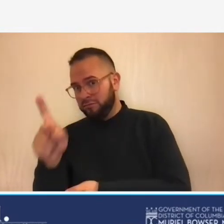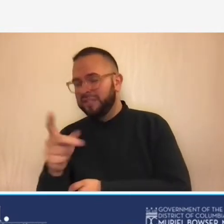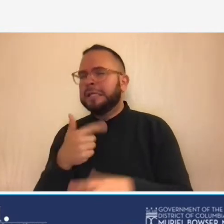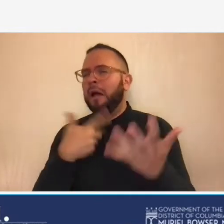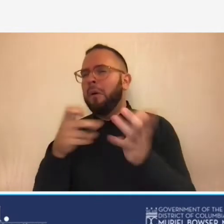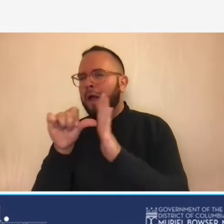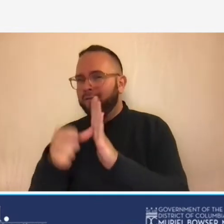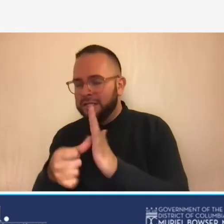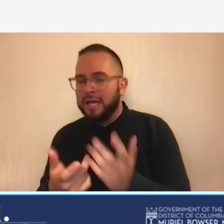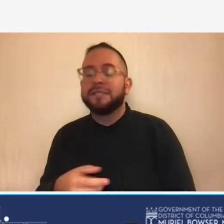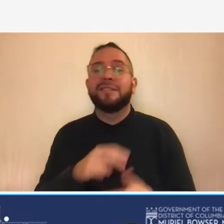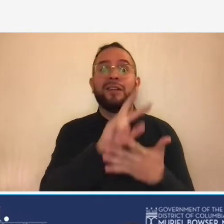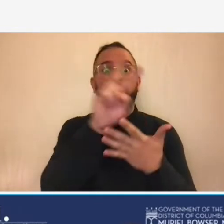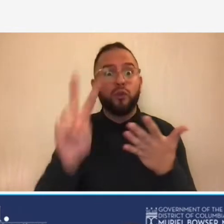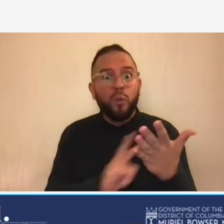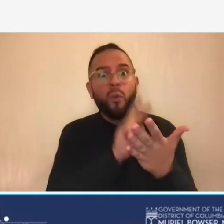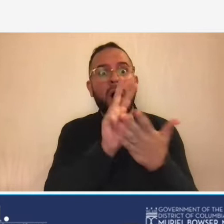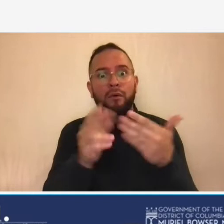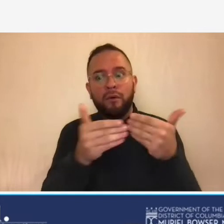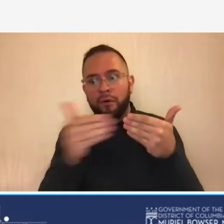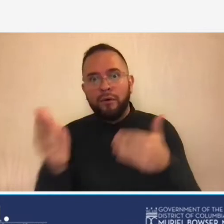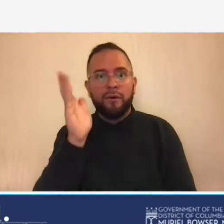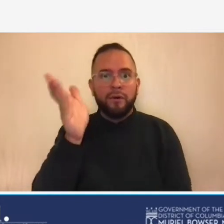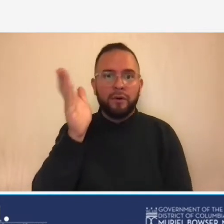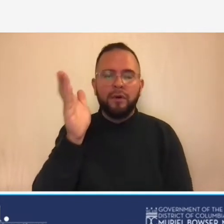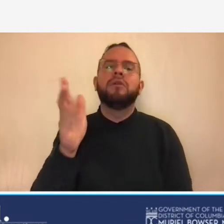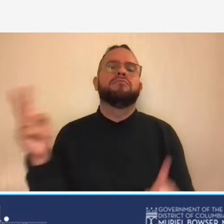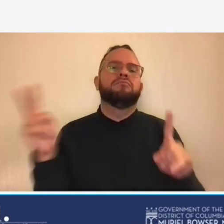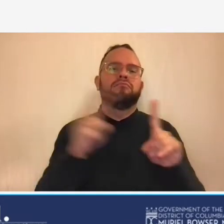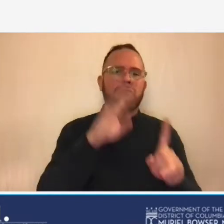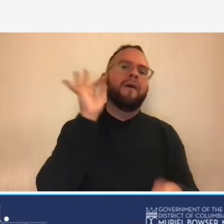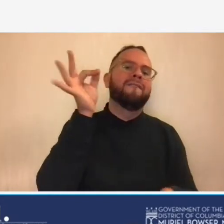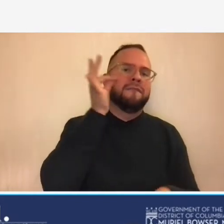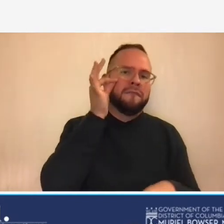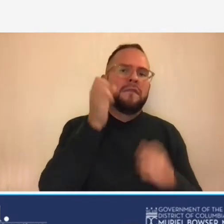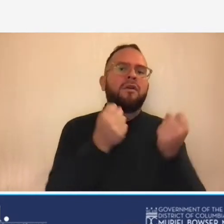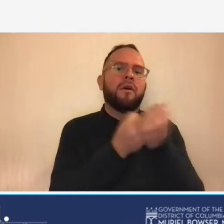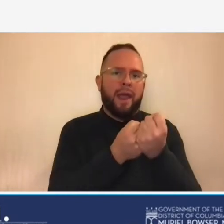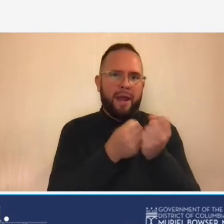two hours is applicable to federal aid contracts so the engineering and design related services